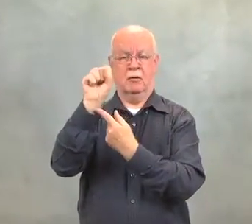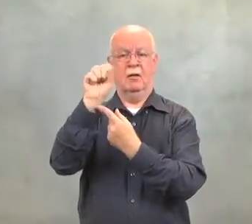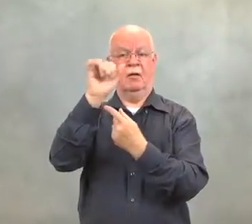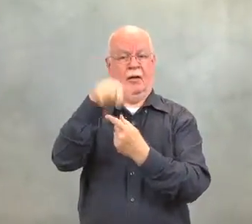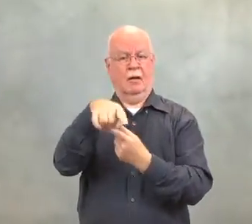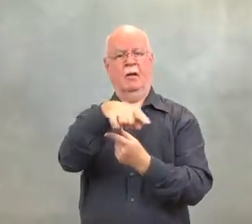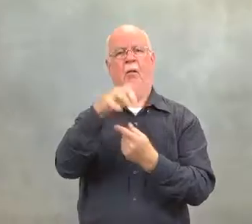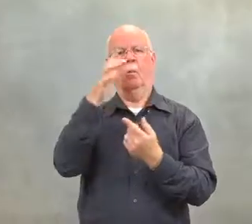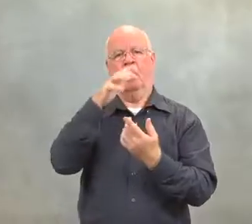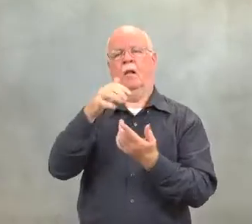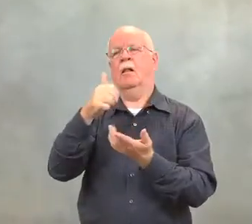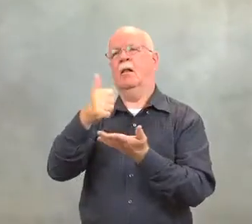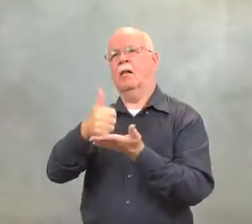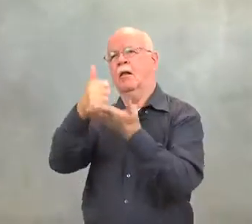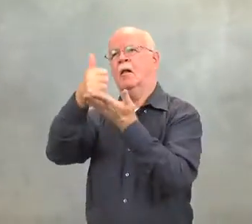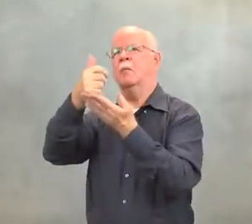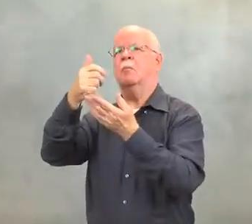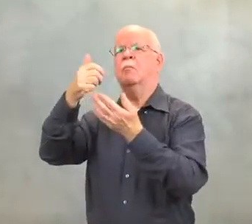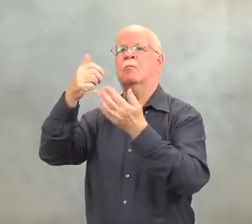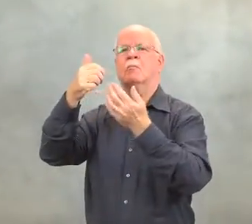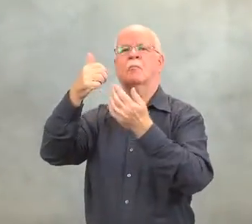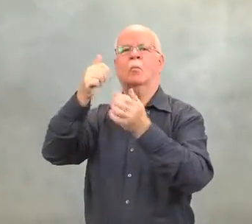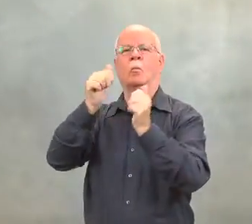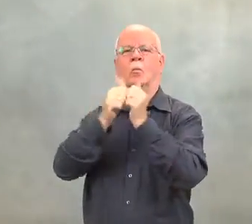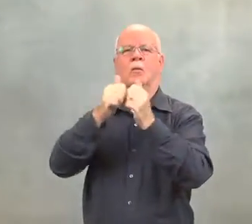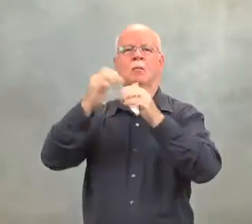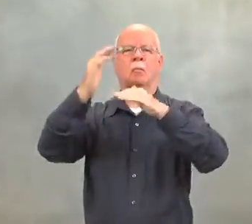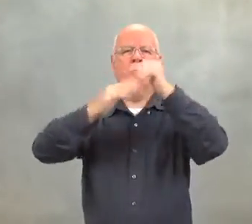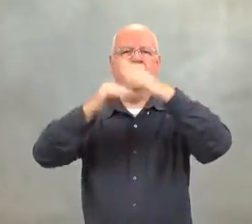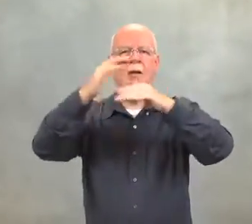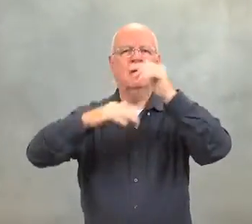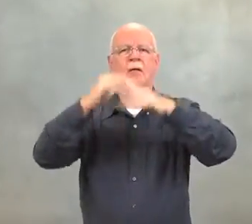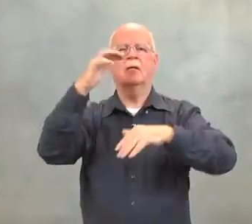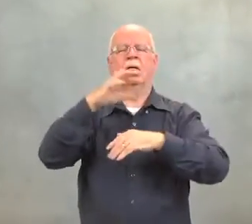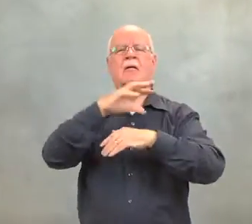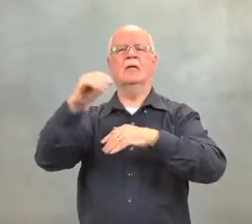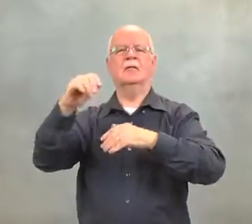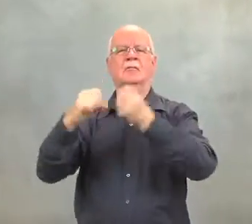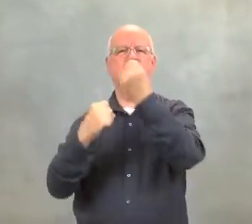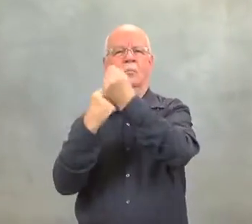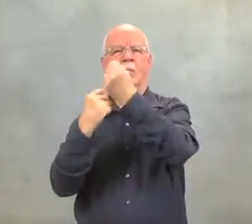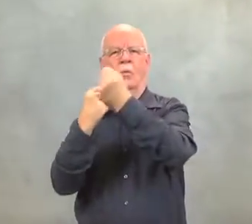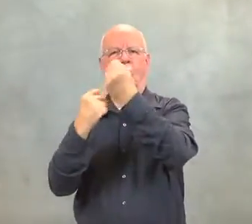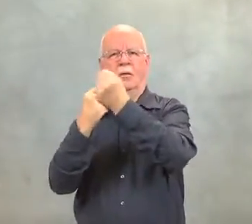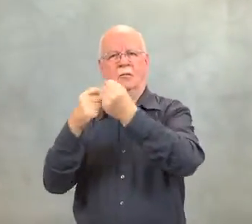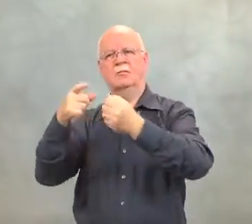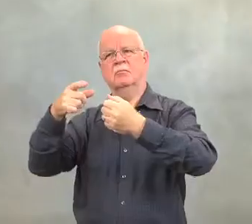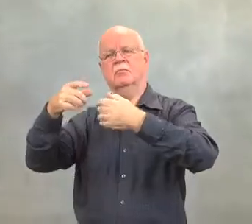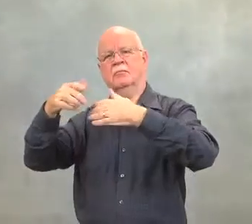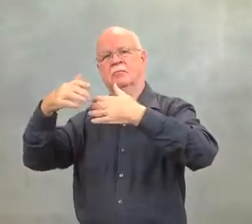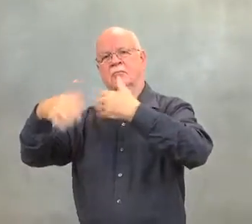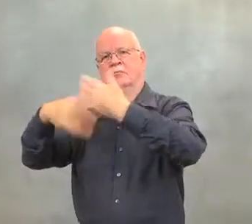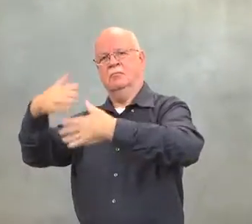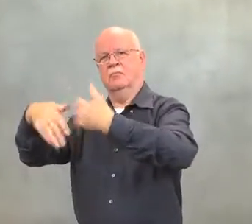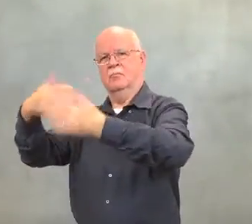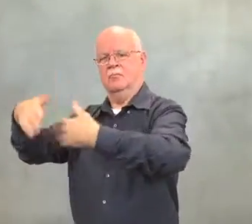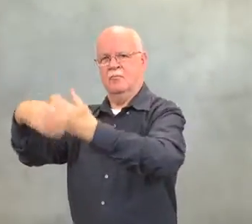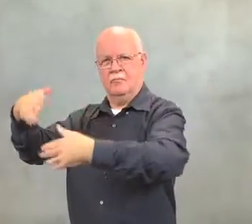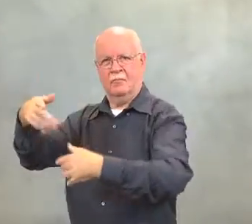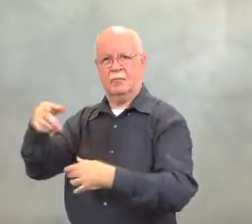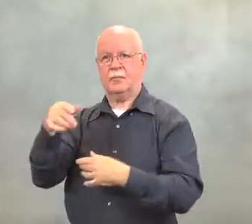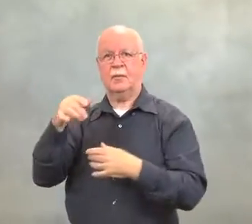This helped build and support the two institutions.